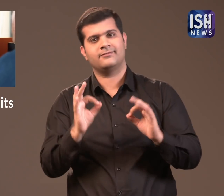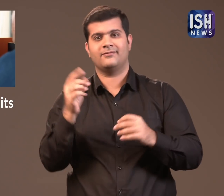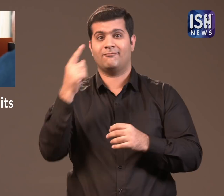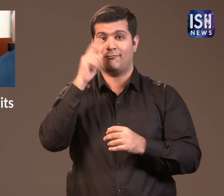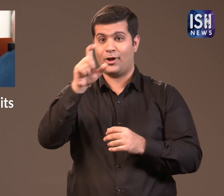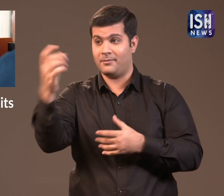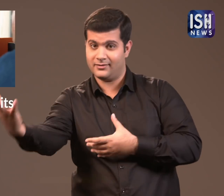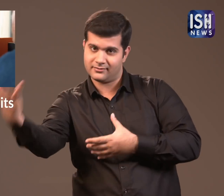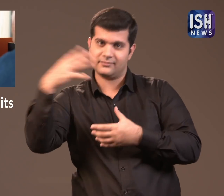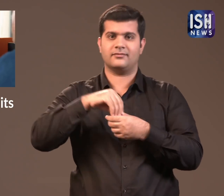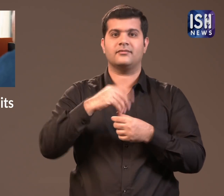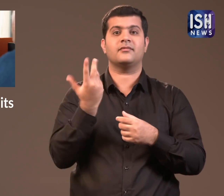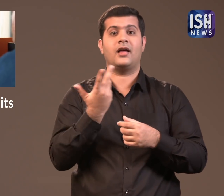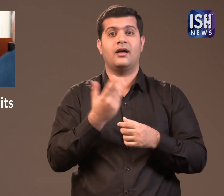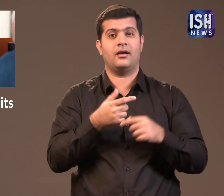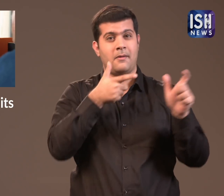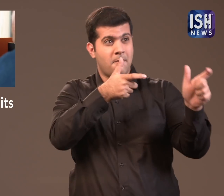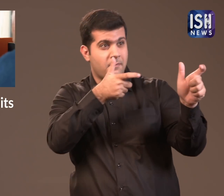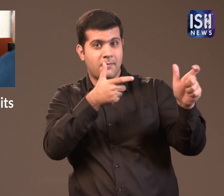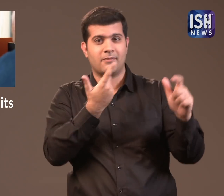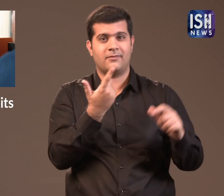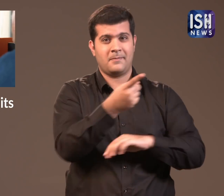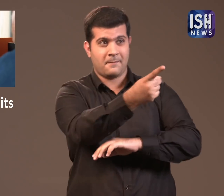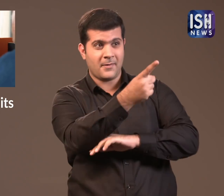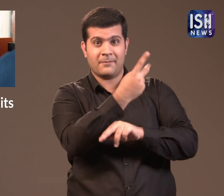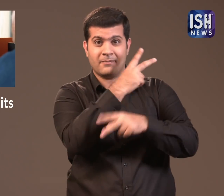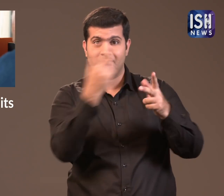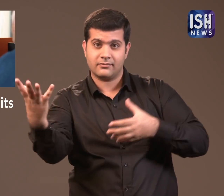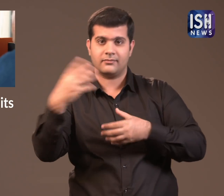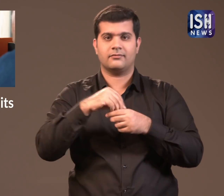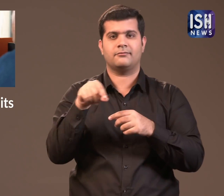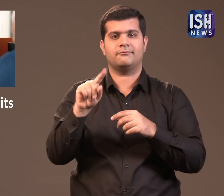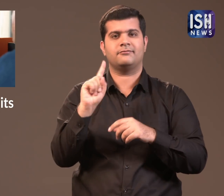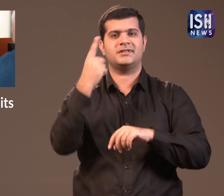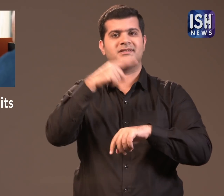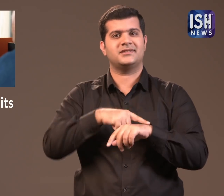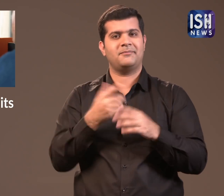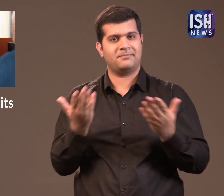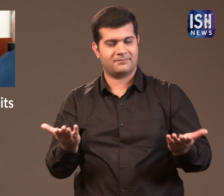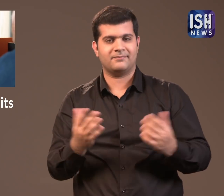to employ women as Jawans, for the very first time.